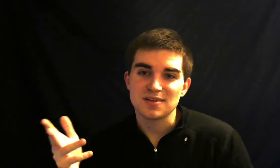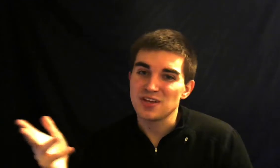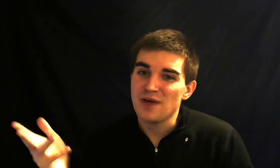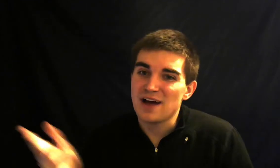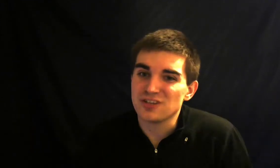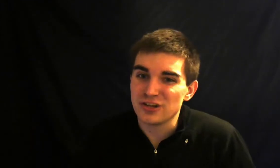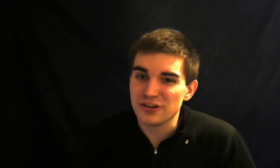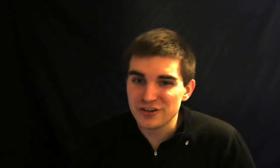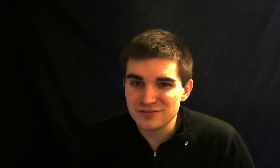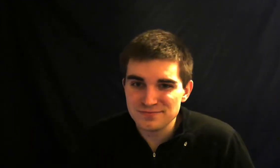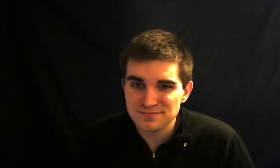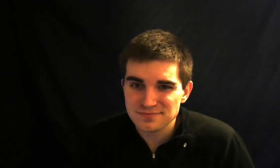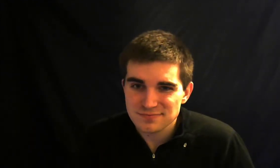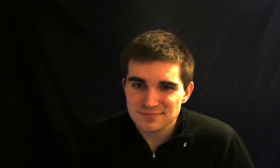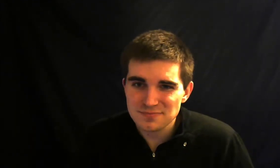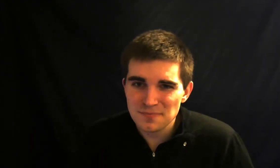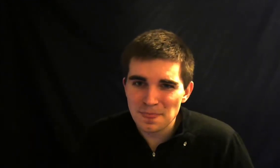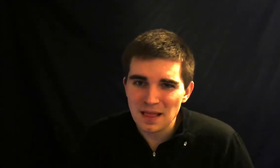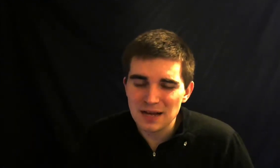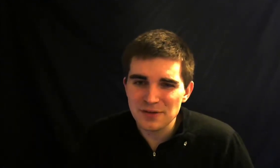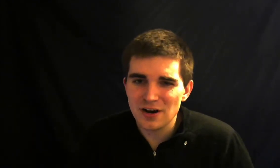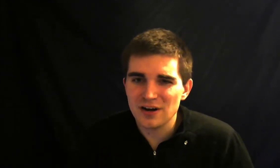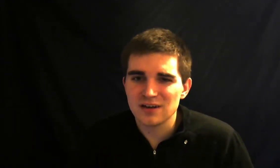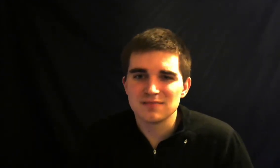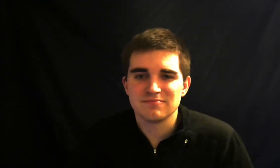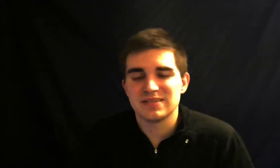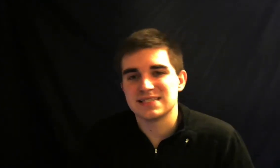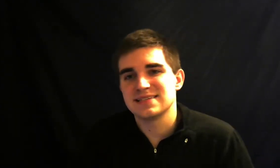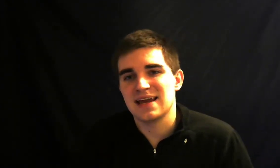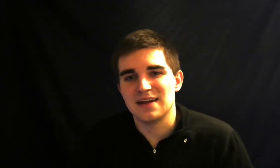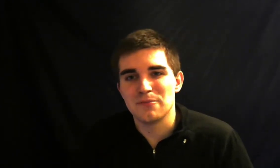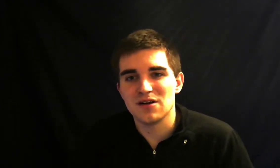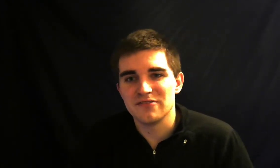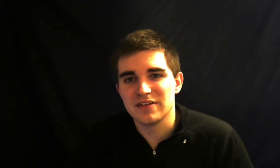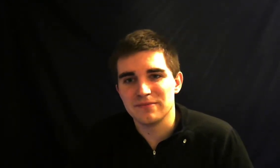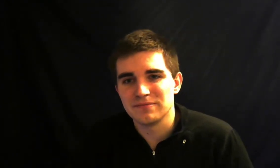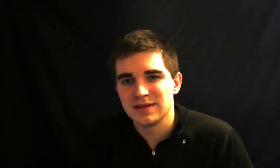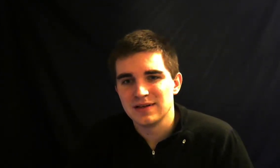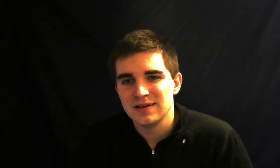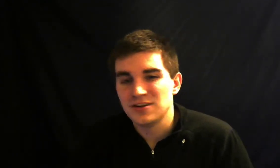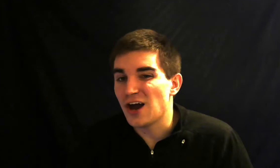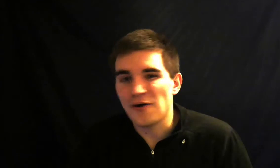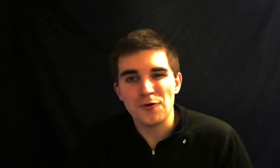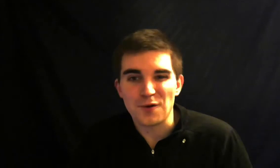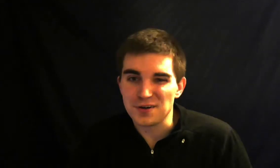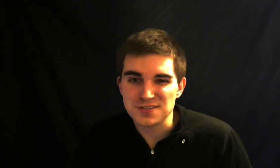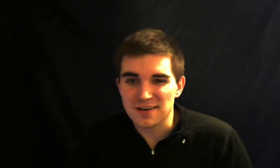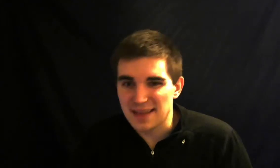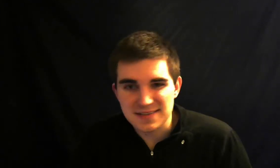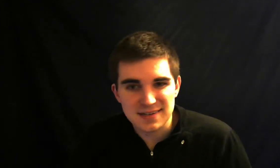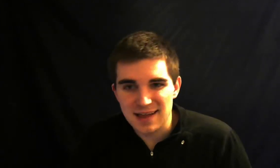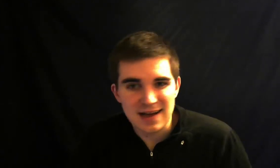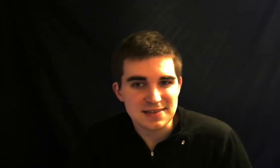you have to learn there are a set number of them not all words are lexicalized